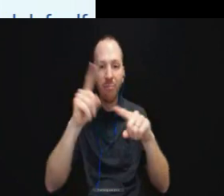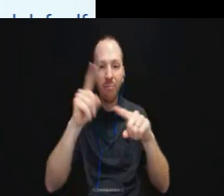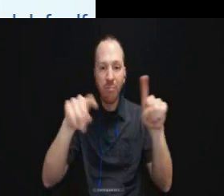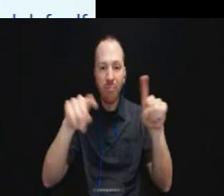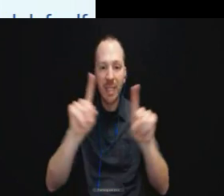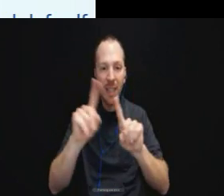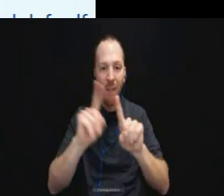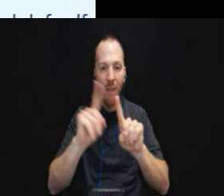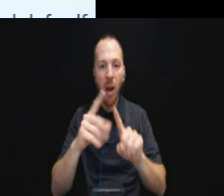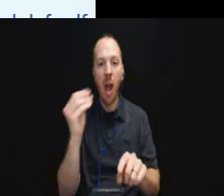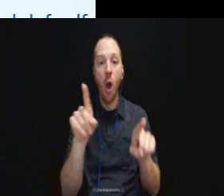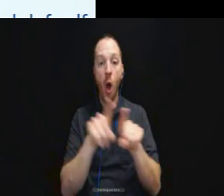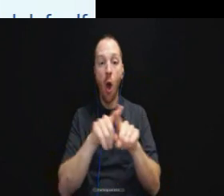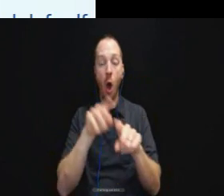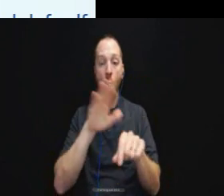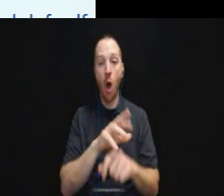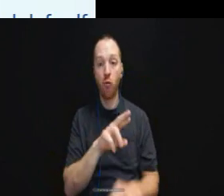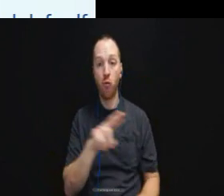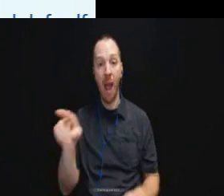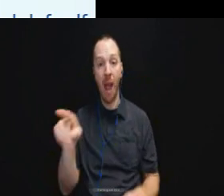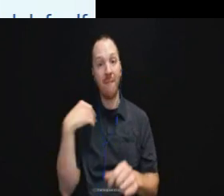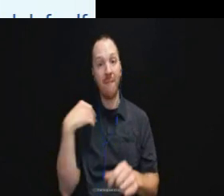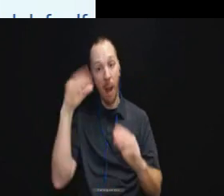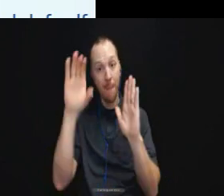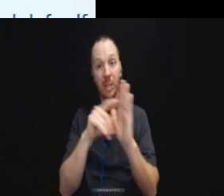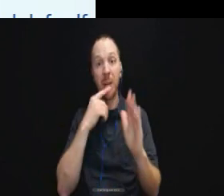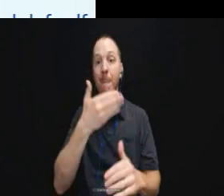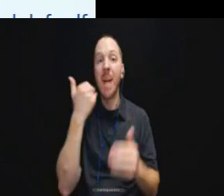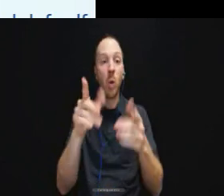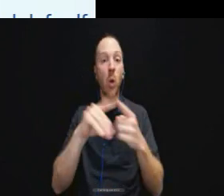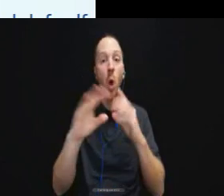And then on the right there is an image that says the best way to communicate with me is